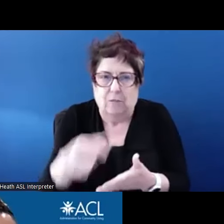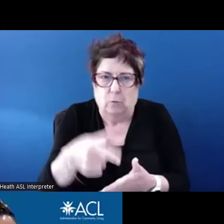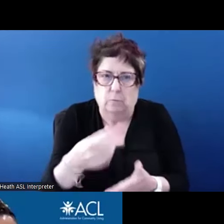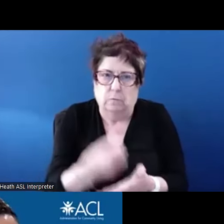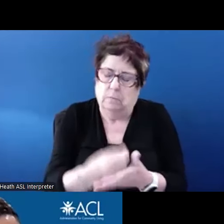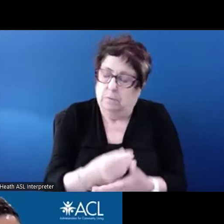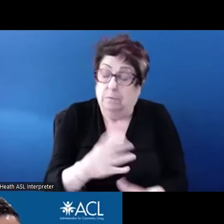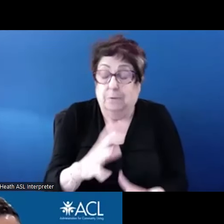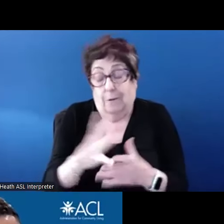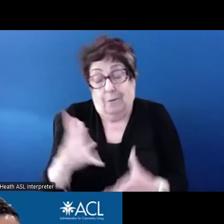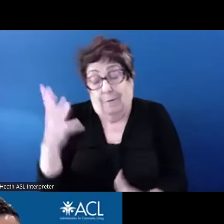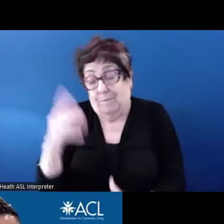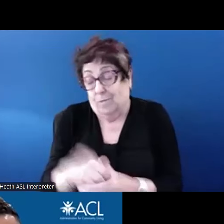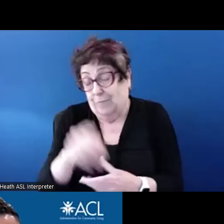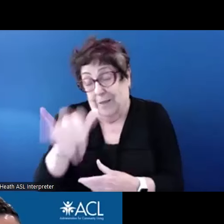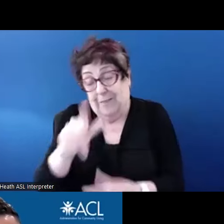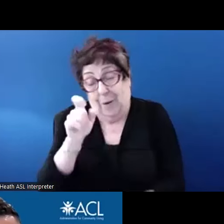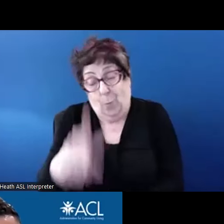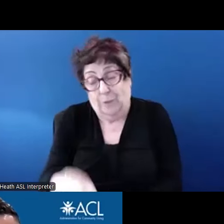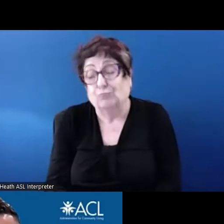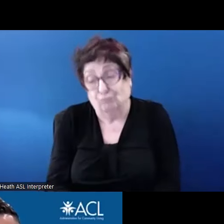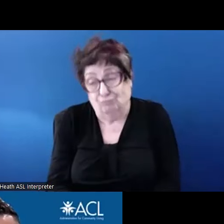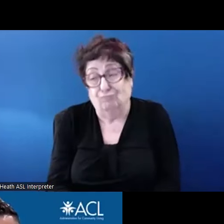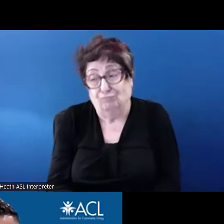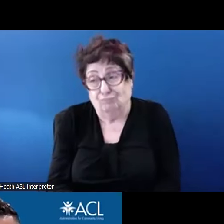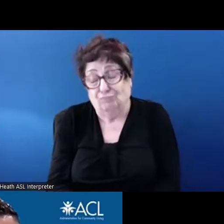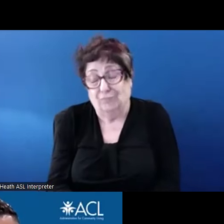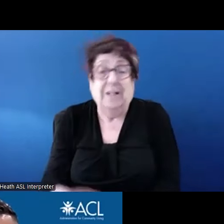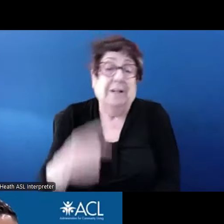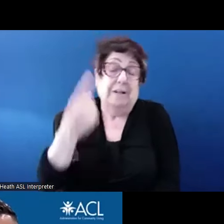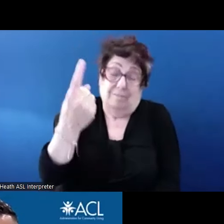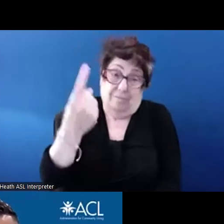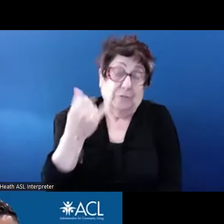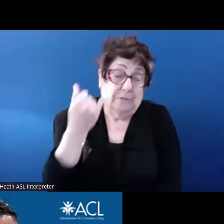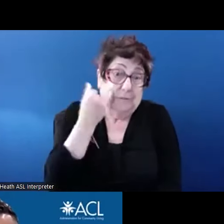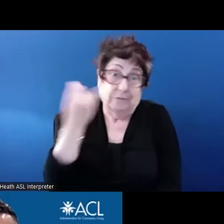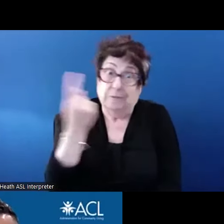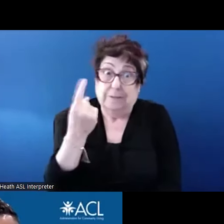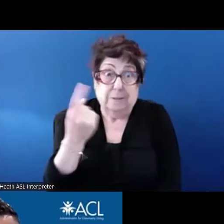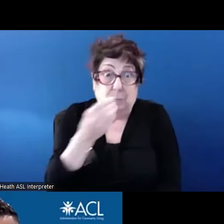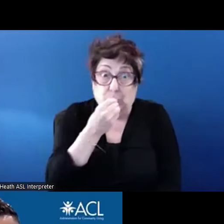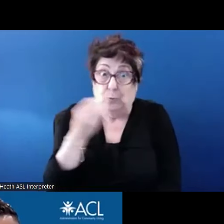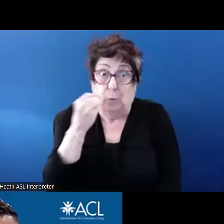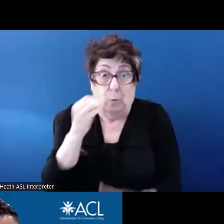question. First if somebody is homeless, and then receives short-term Medicaid rental assistance to